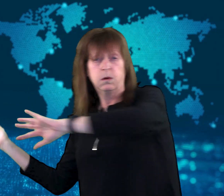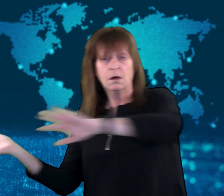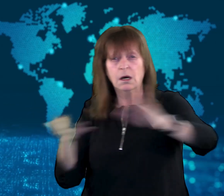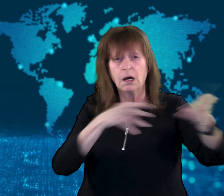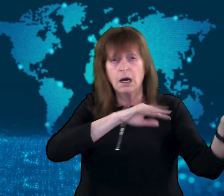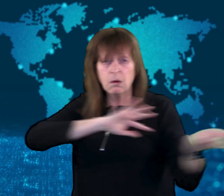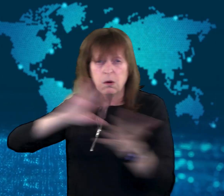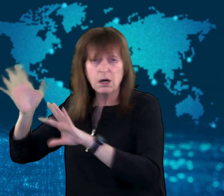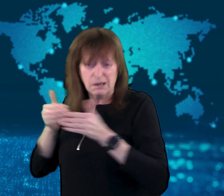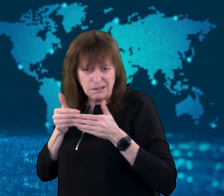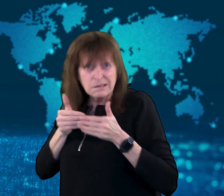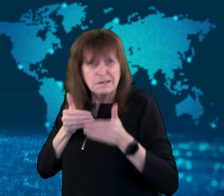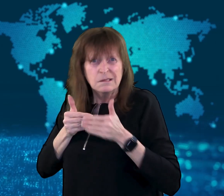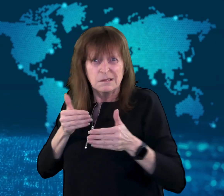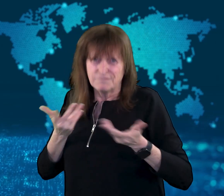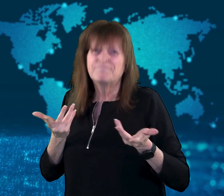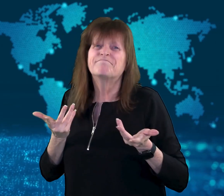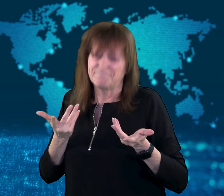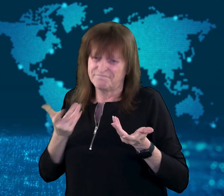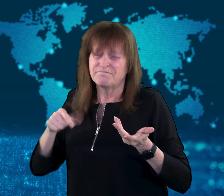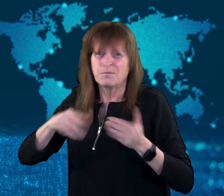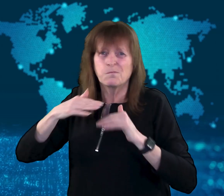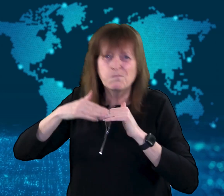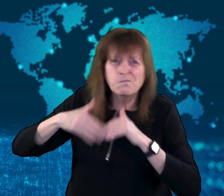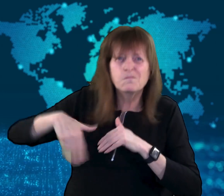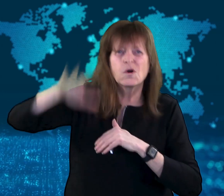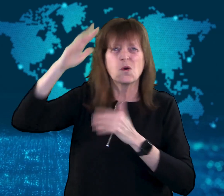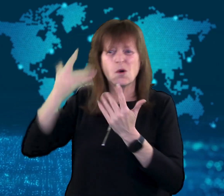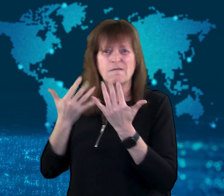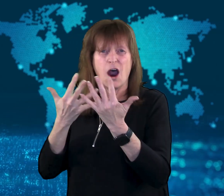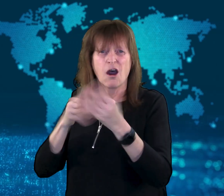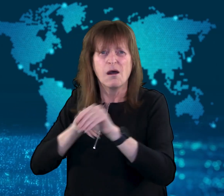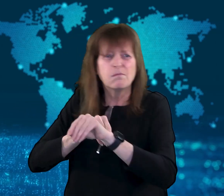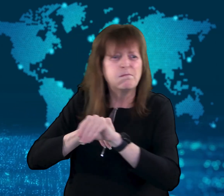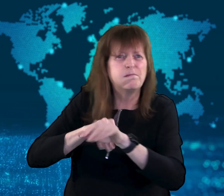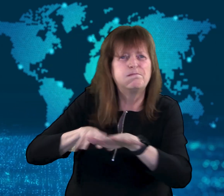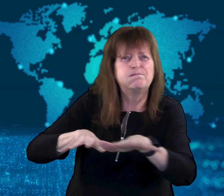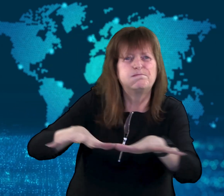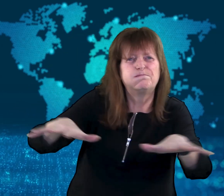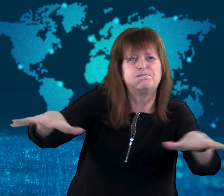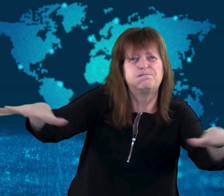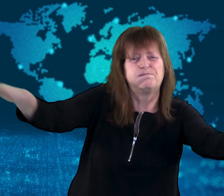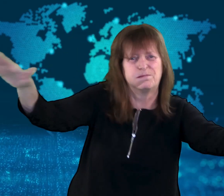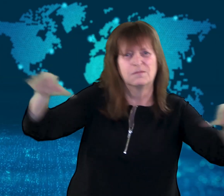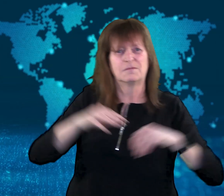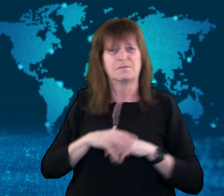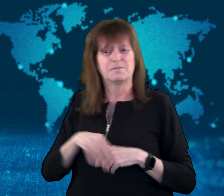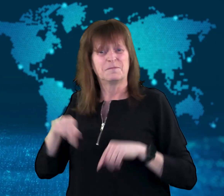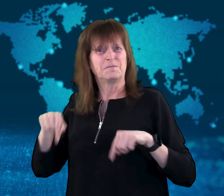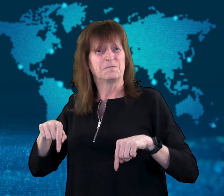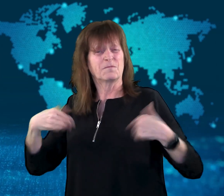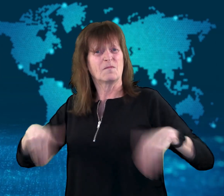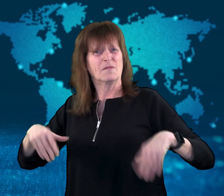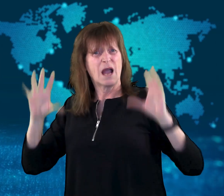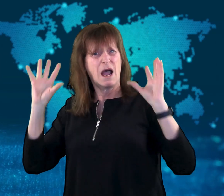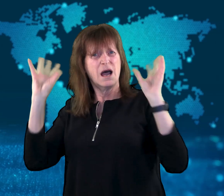Strong winds are forecasted, which also may cause fires to spread.